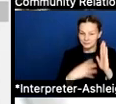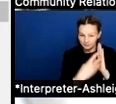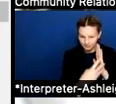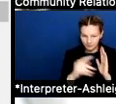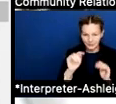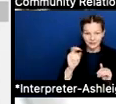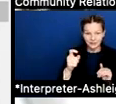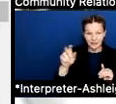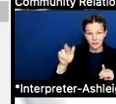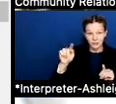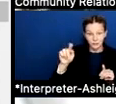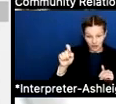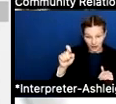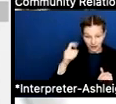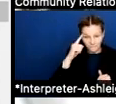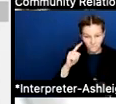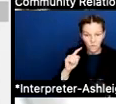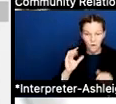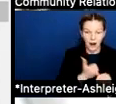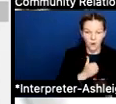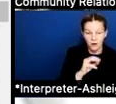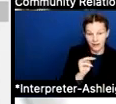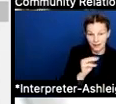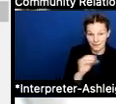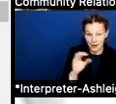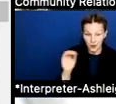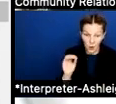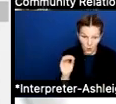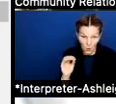for the M&O budget has been declining since 2019-2020.